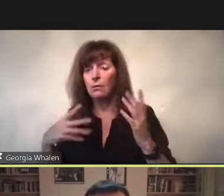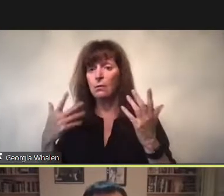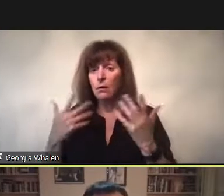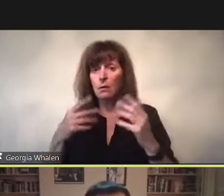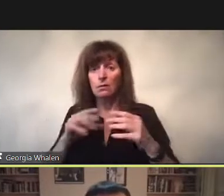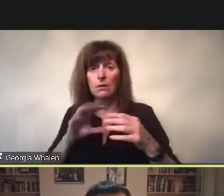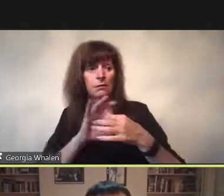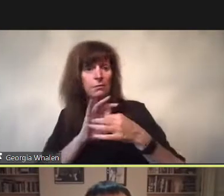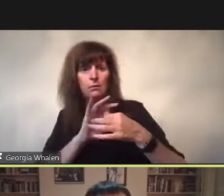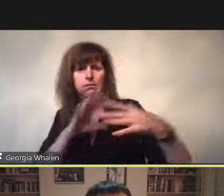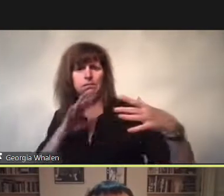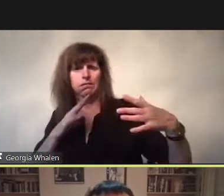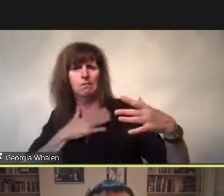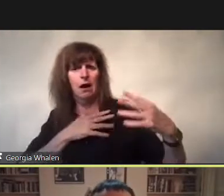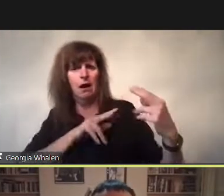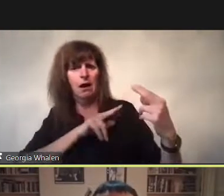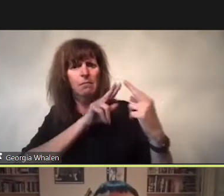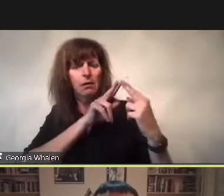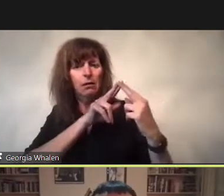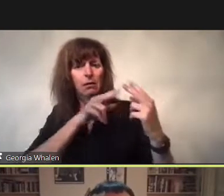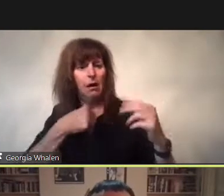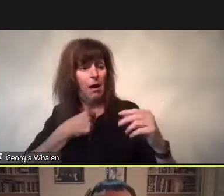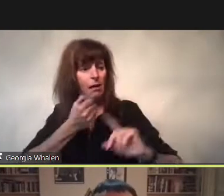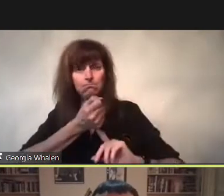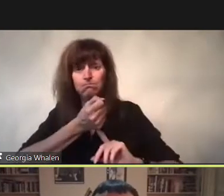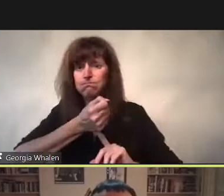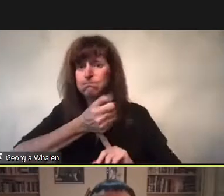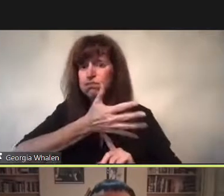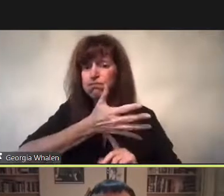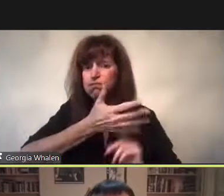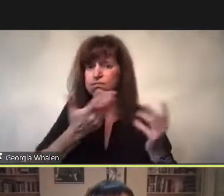This is how Bersani put it in his book Receptive Bodies.